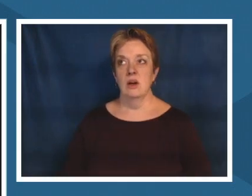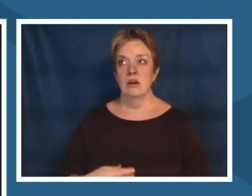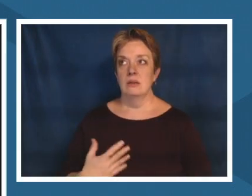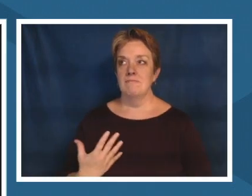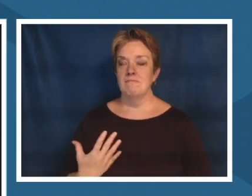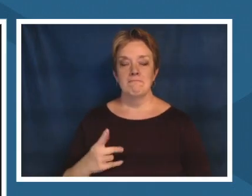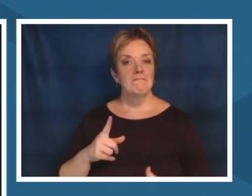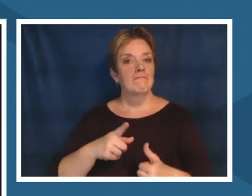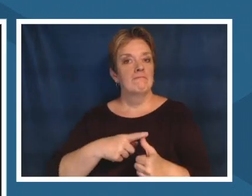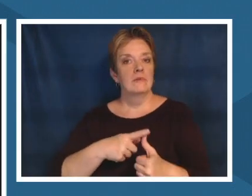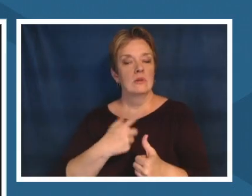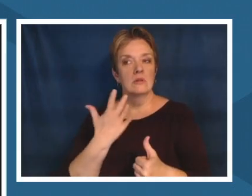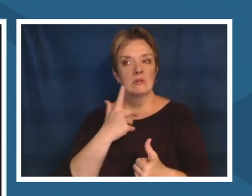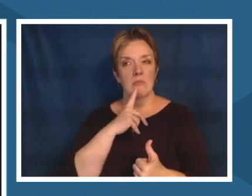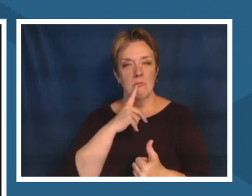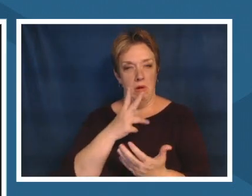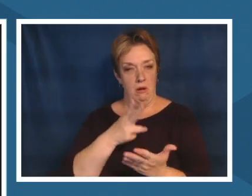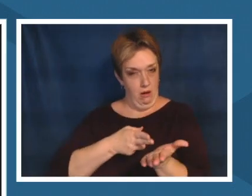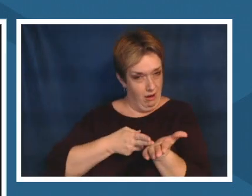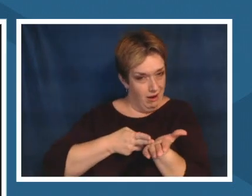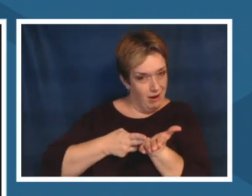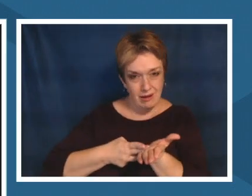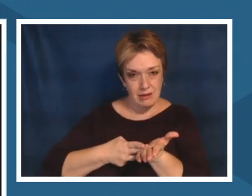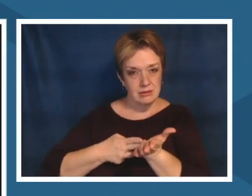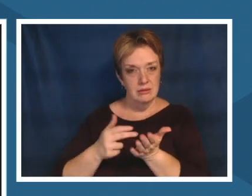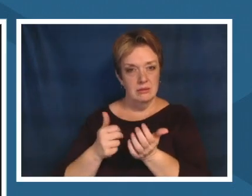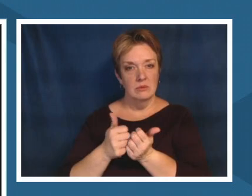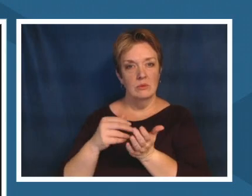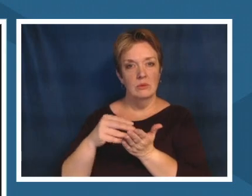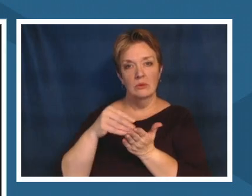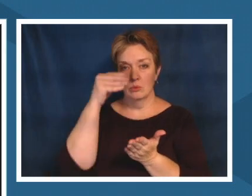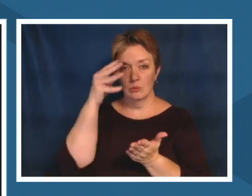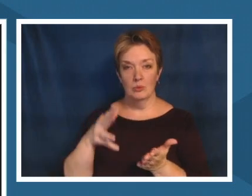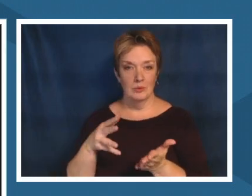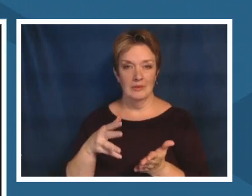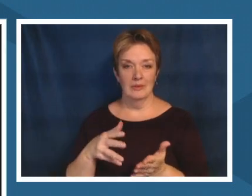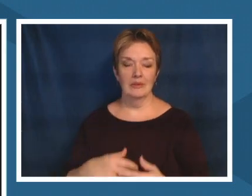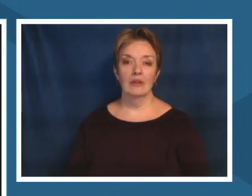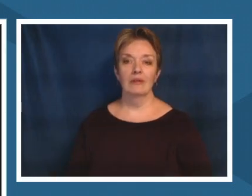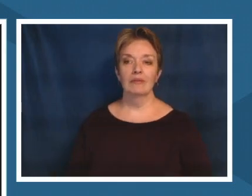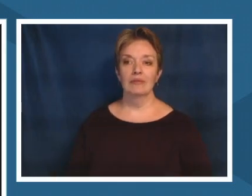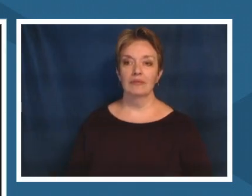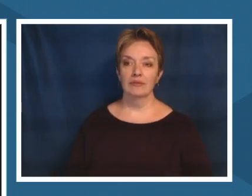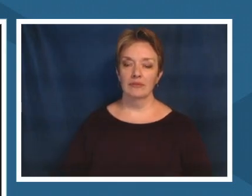like it's it's beautiful to stand